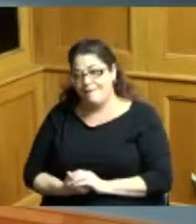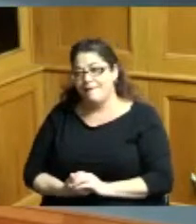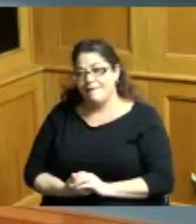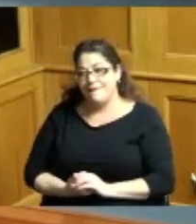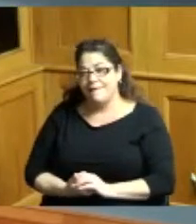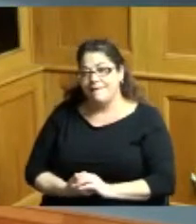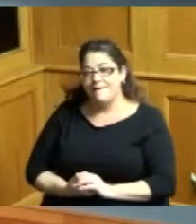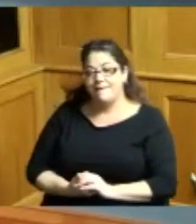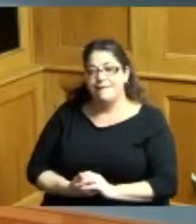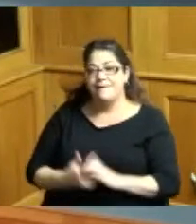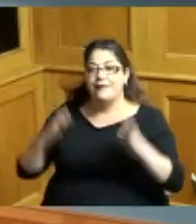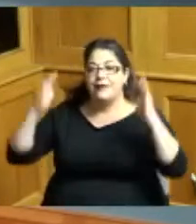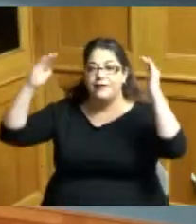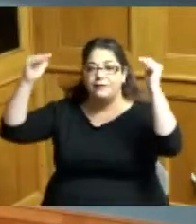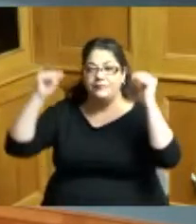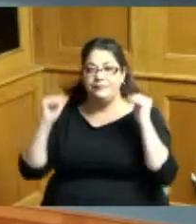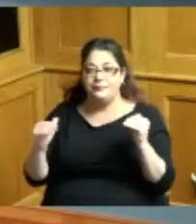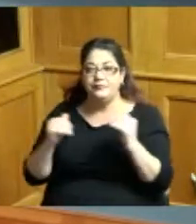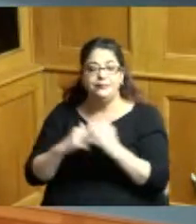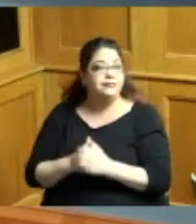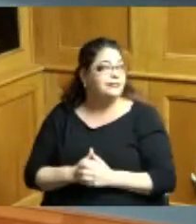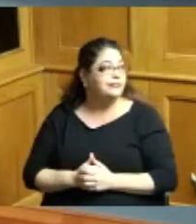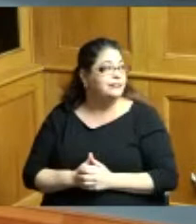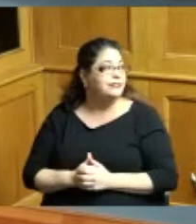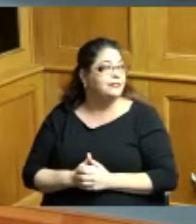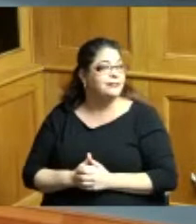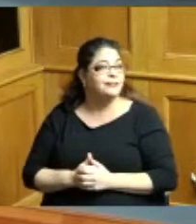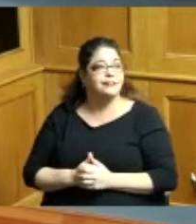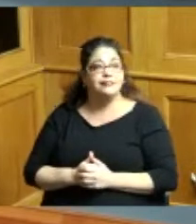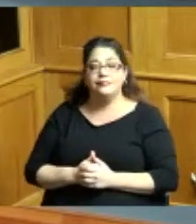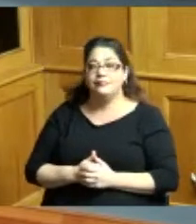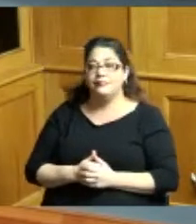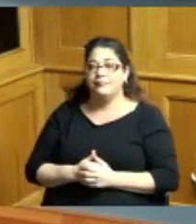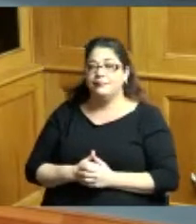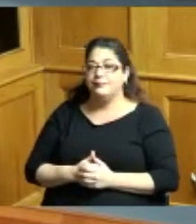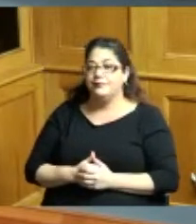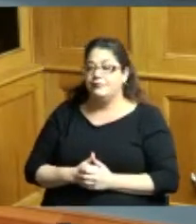okay we will move on a Franklin proclamation recognizing Fanon Rucker